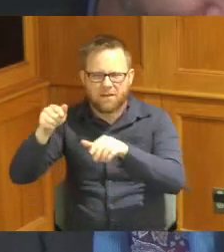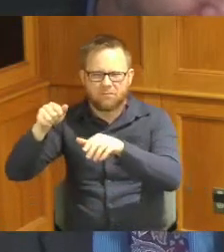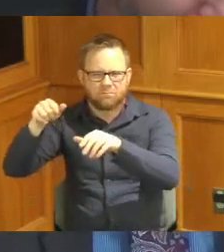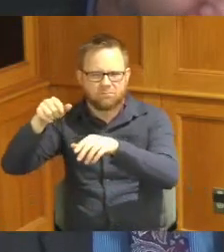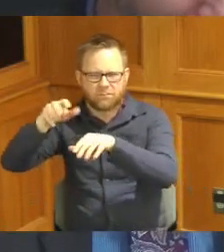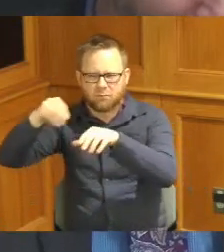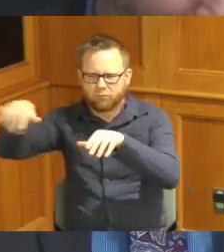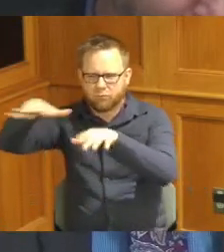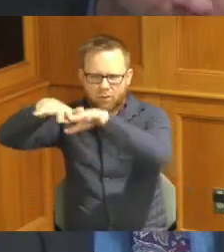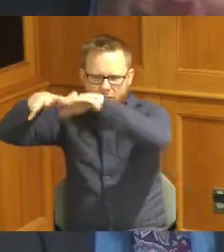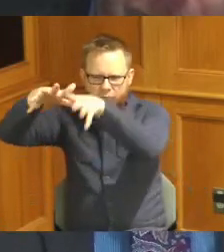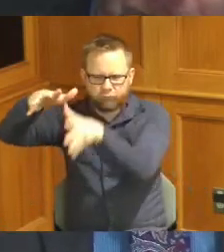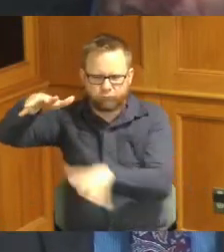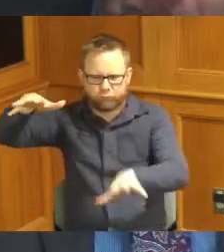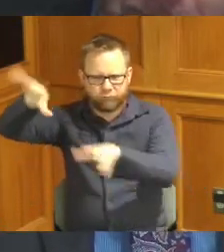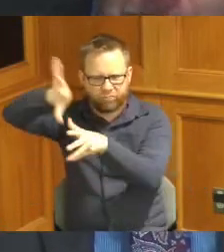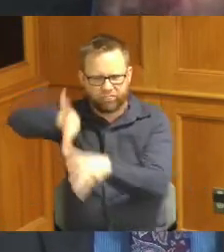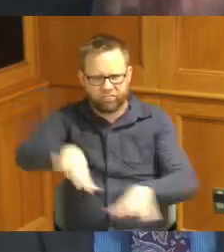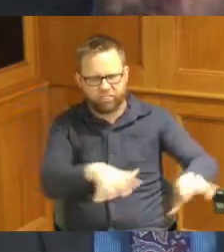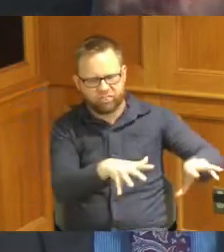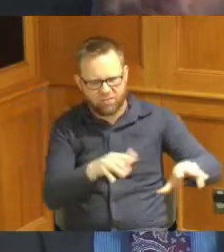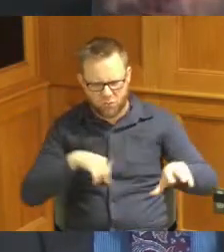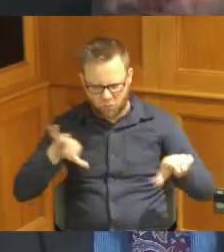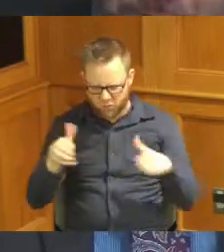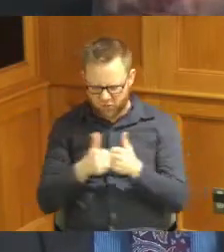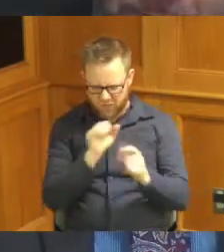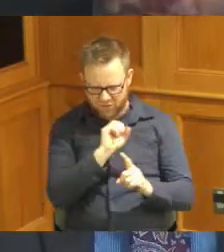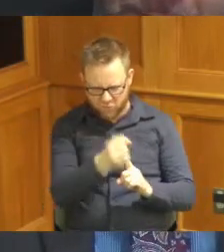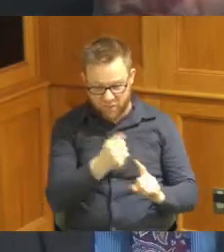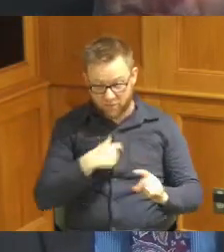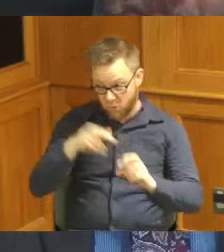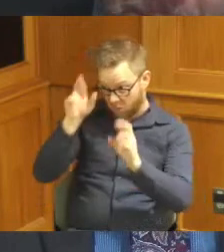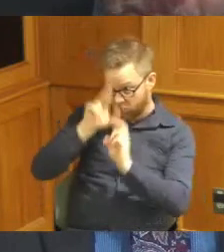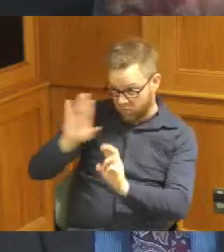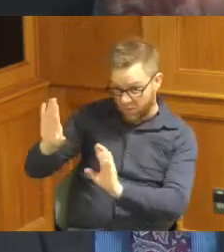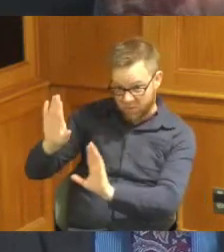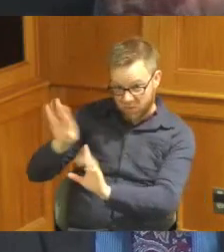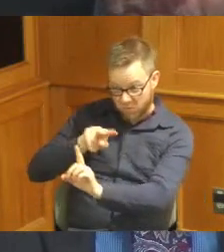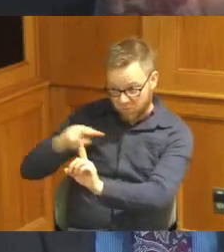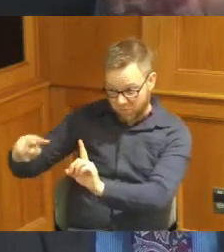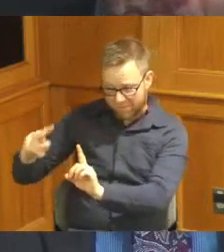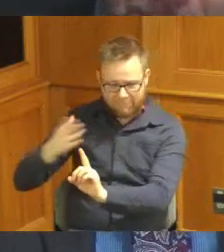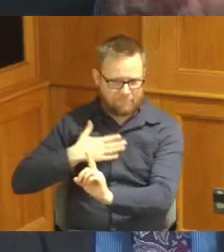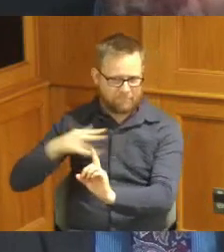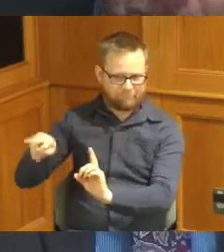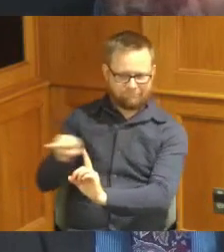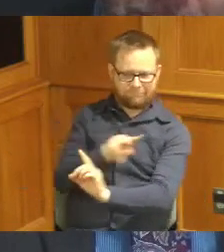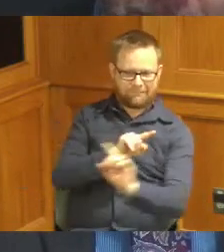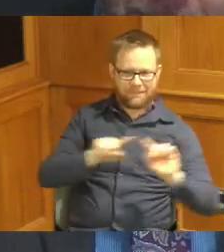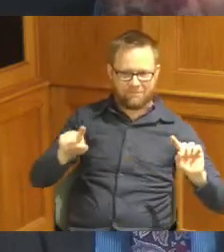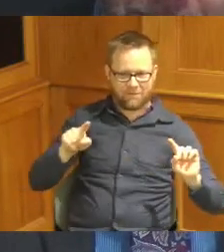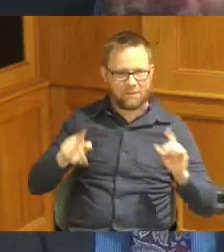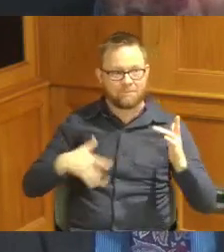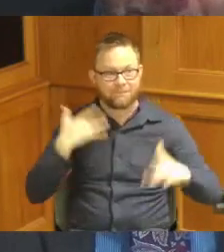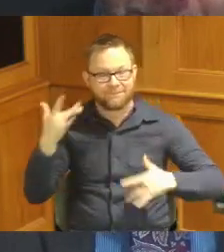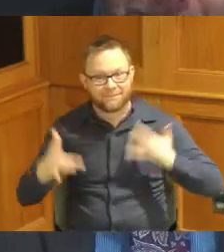very challenging so while I respect your position mine is different but now I'm delighted John that